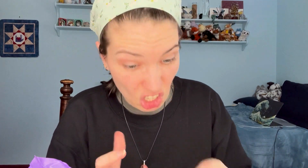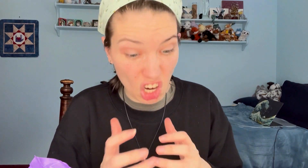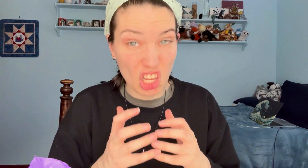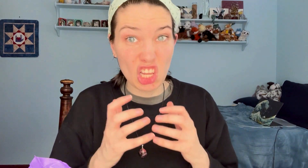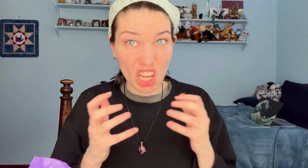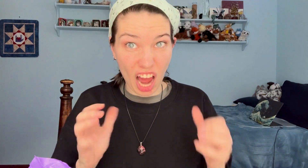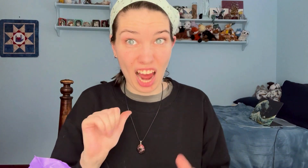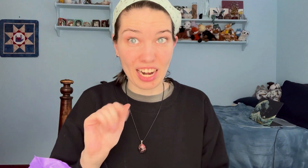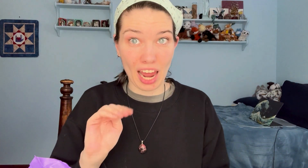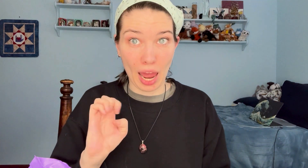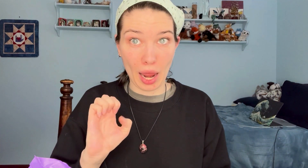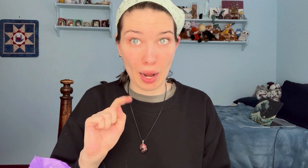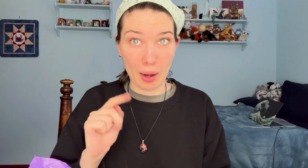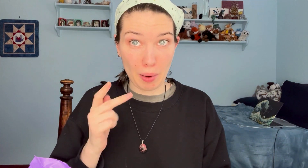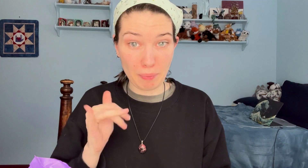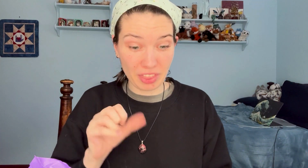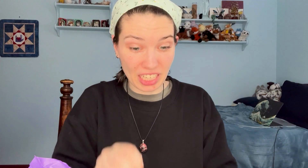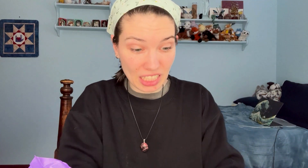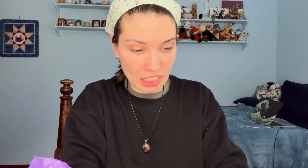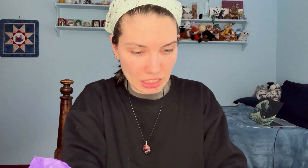There's a lot of amethysts!